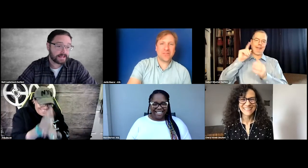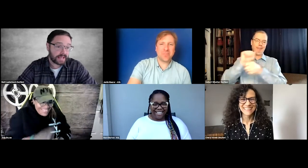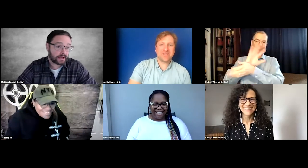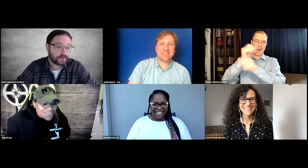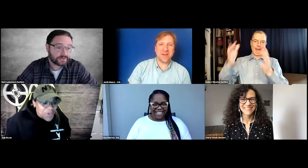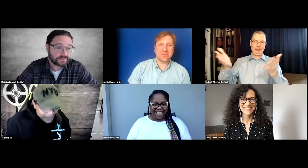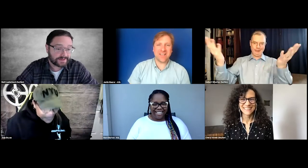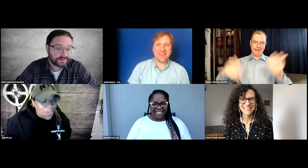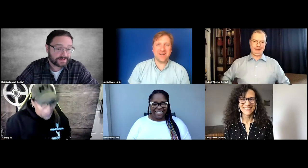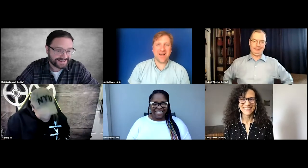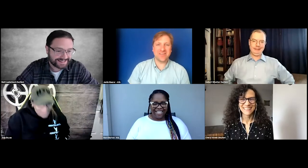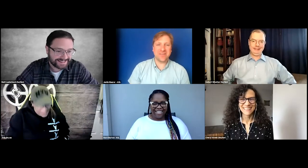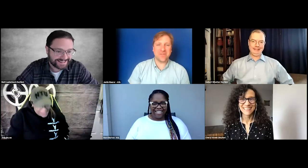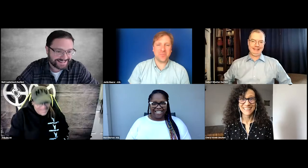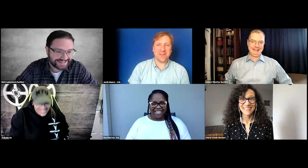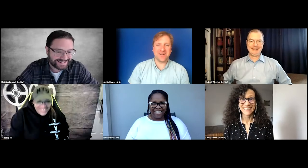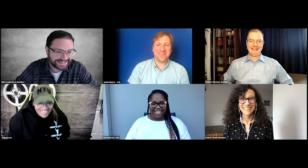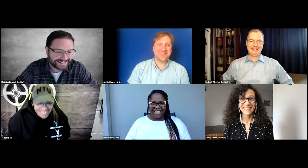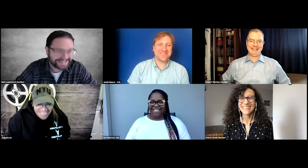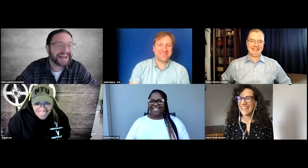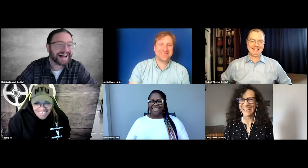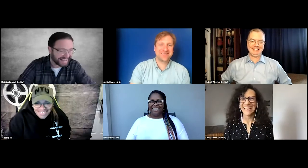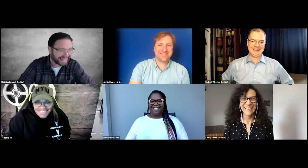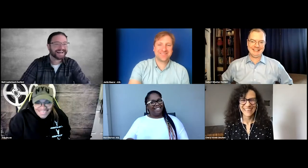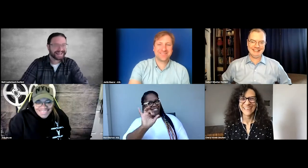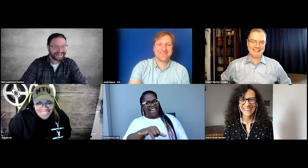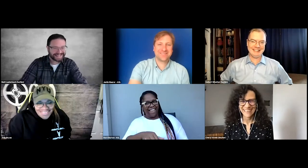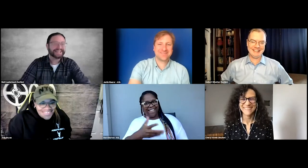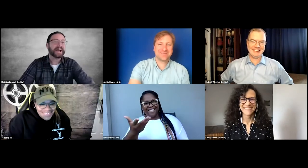You want the best sound design? Hire a deaf filmmaker. Yeah.